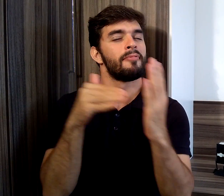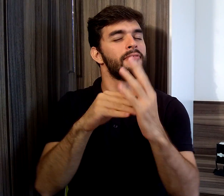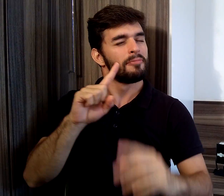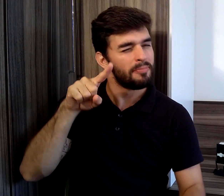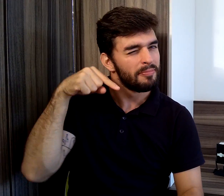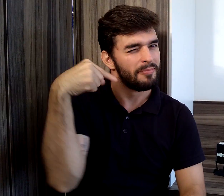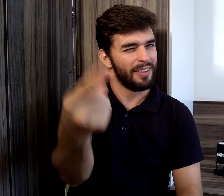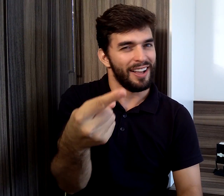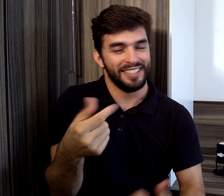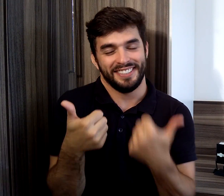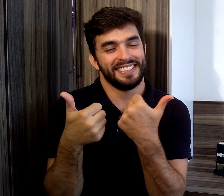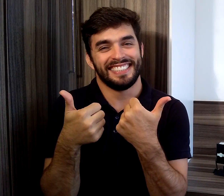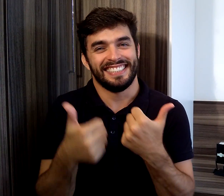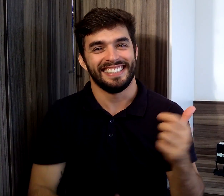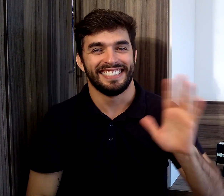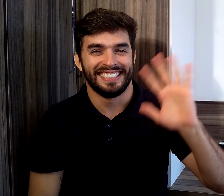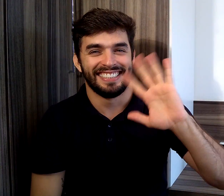See you next.